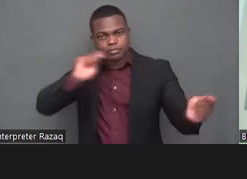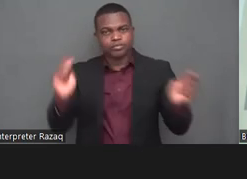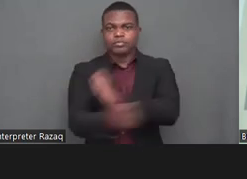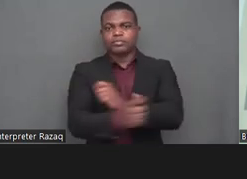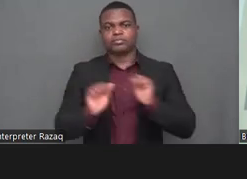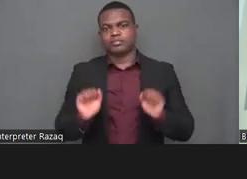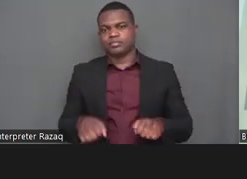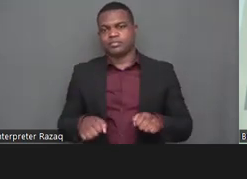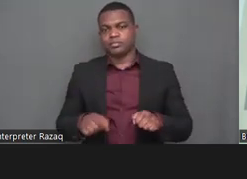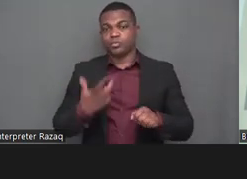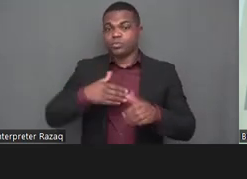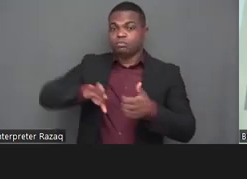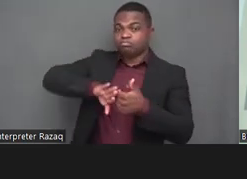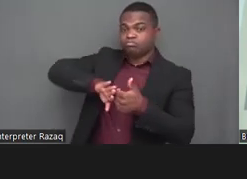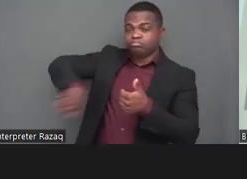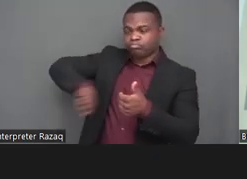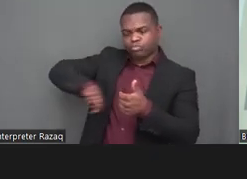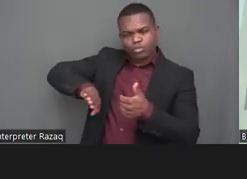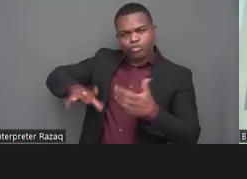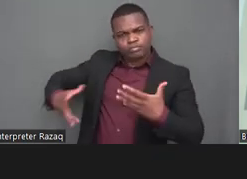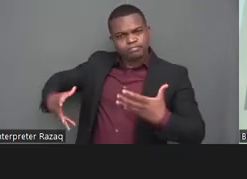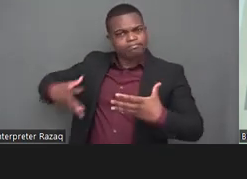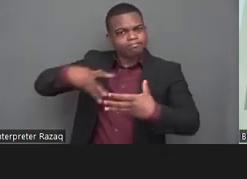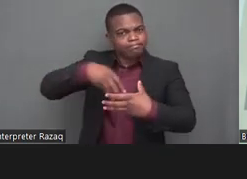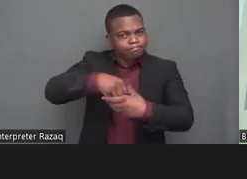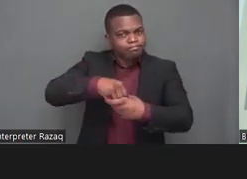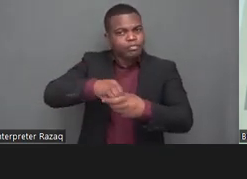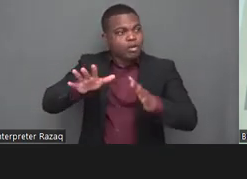notwithstanding uh not every not everyone had the opportunity